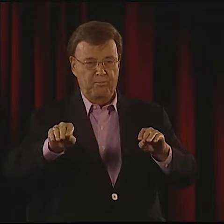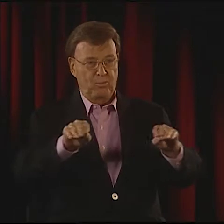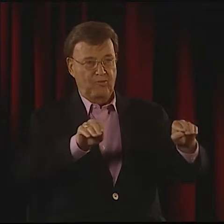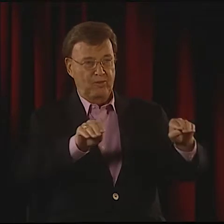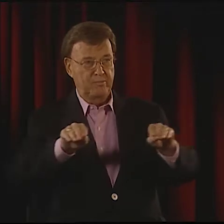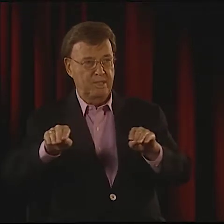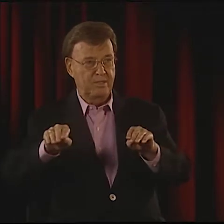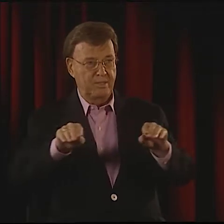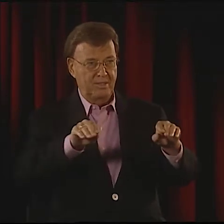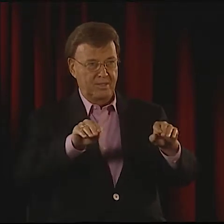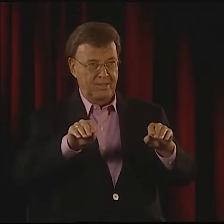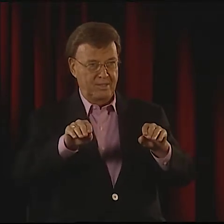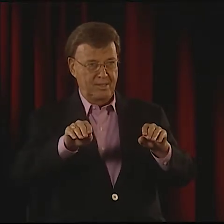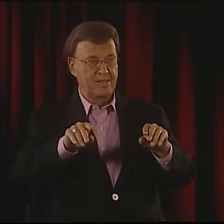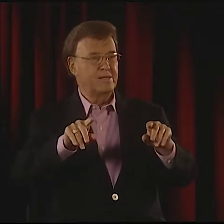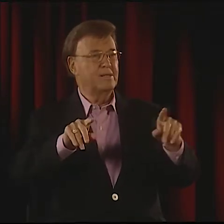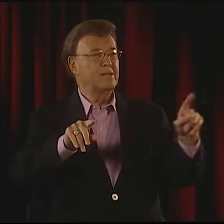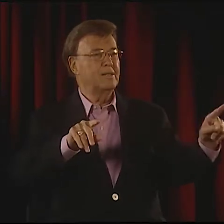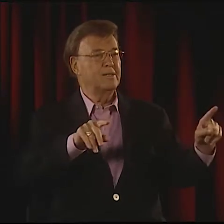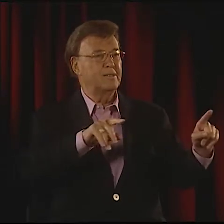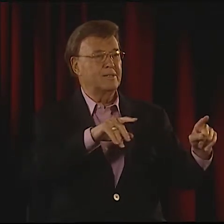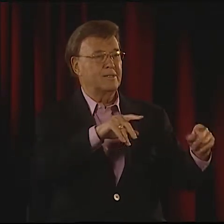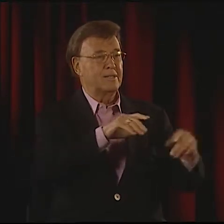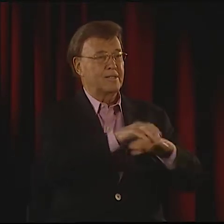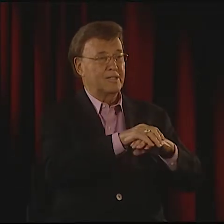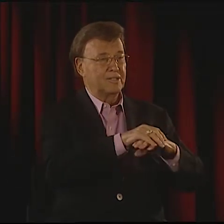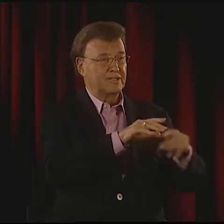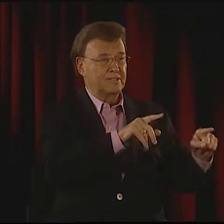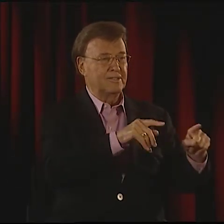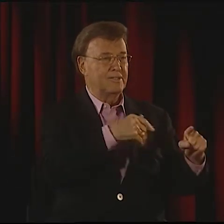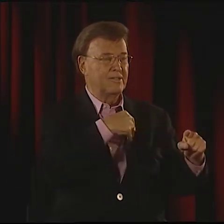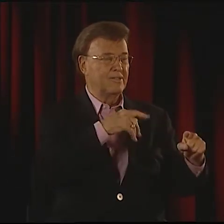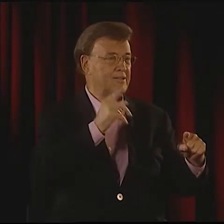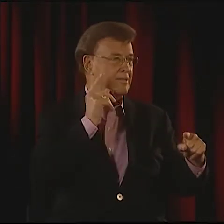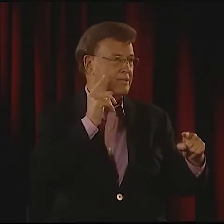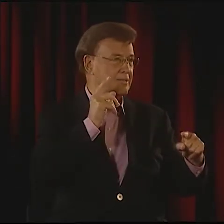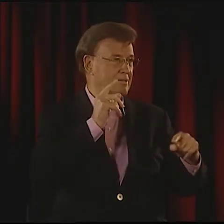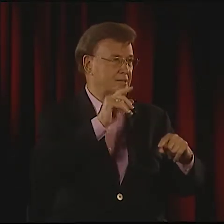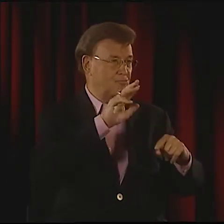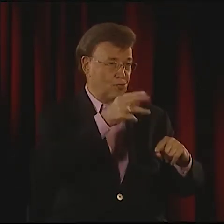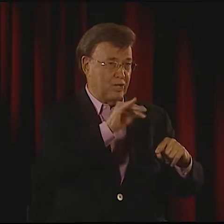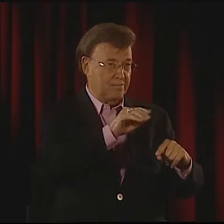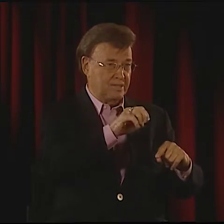"BALTIMORE," "DETROIT," THE MOVEMENT UP AND DOWN OR SIDE TO SIDE.